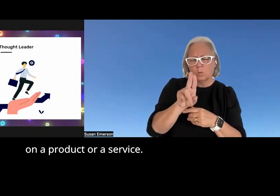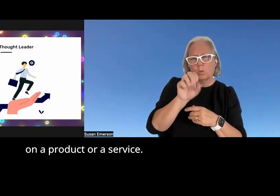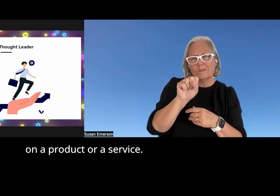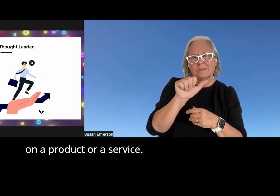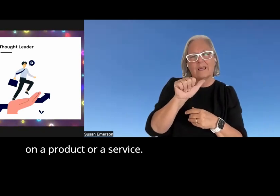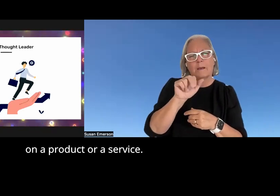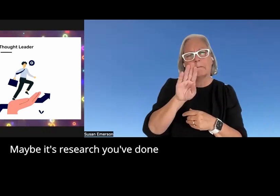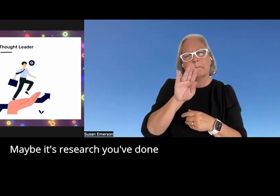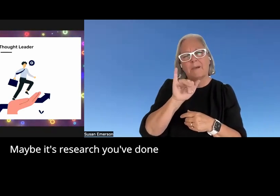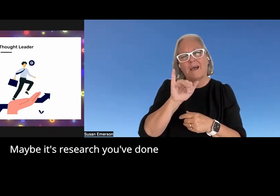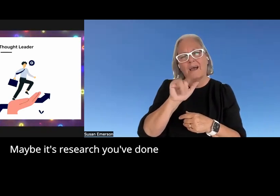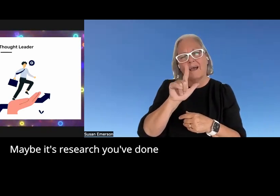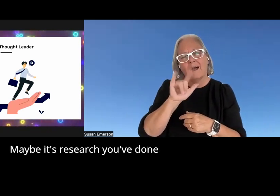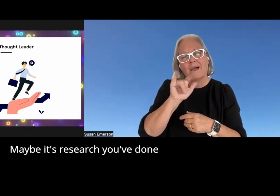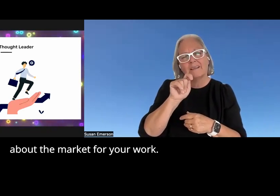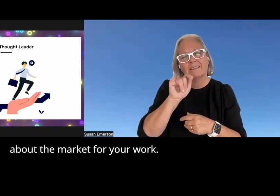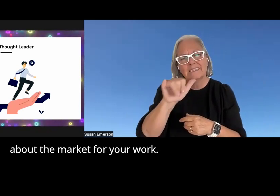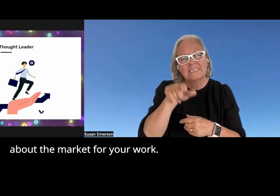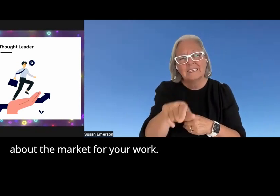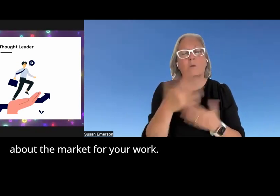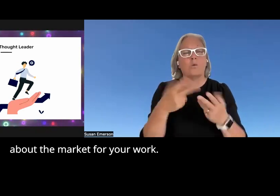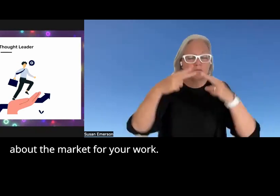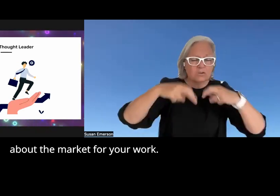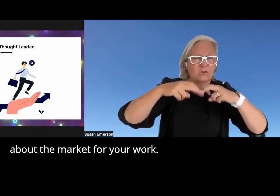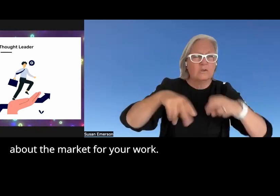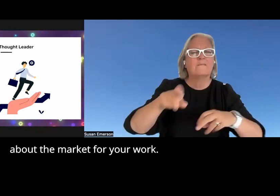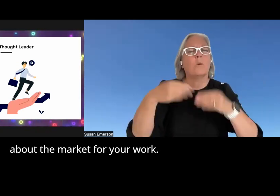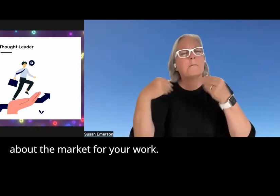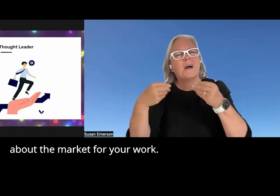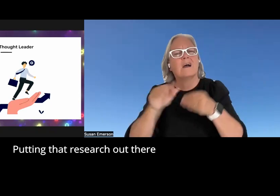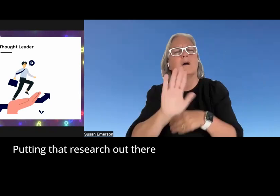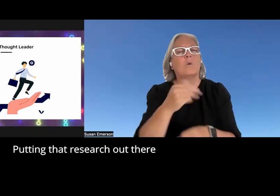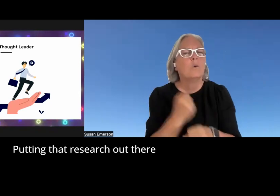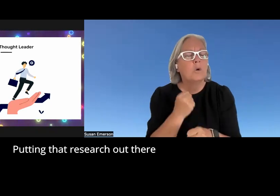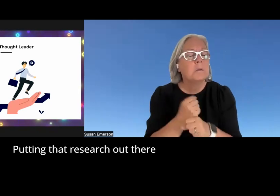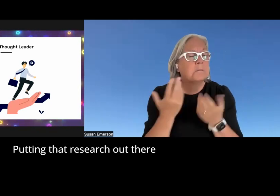a service maybe it's research you've done about the market for your work putting that research